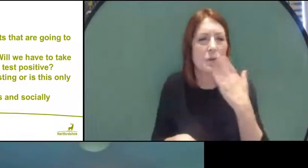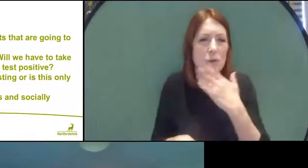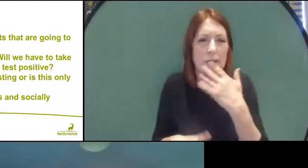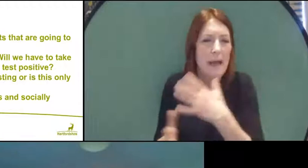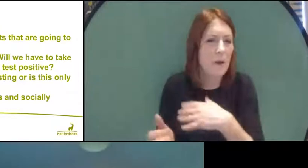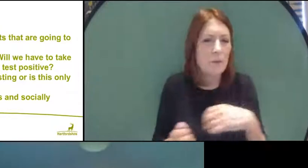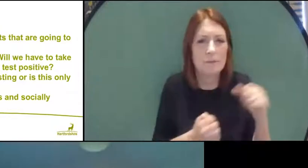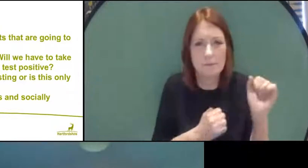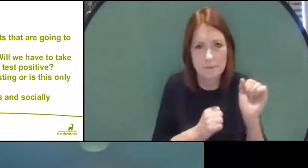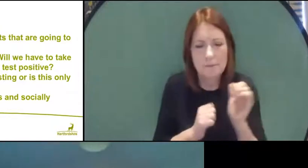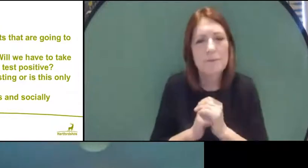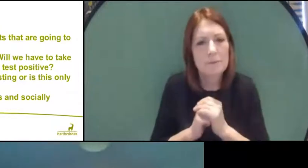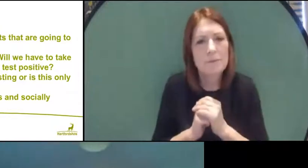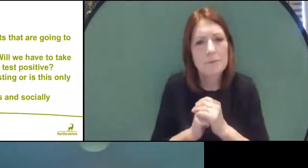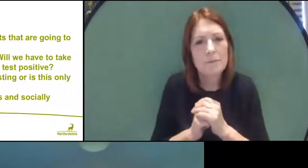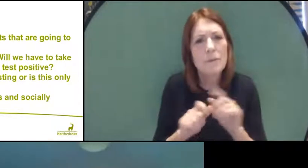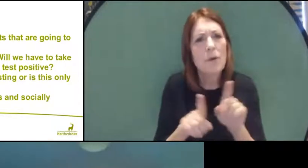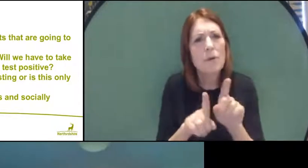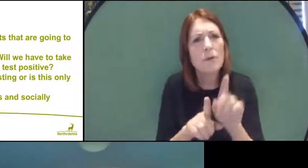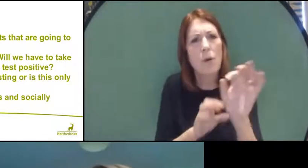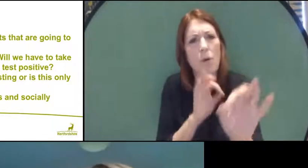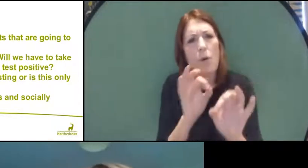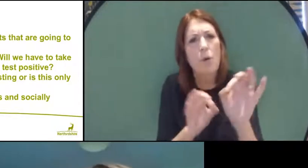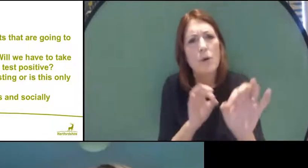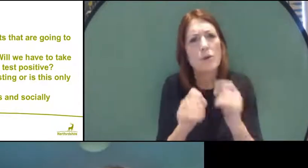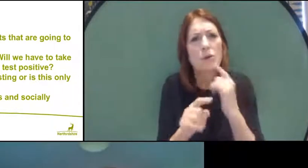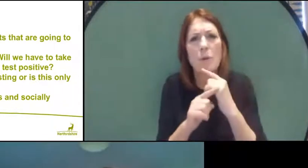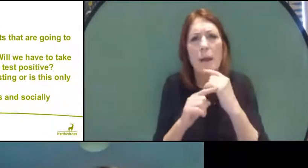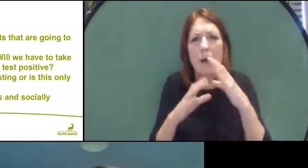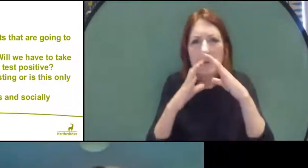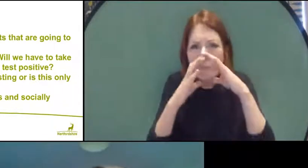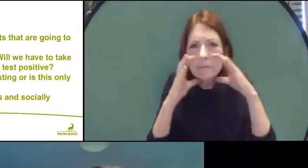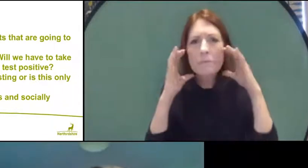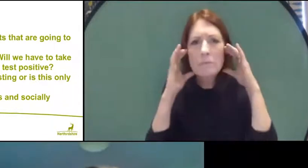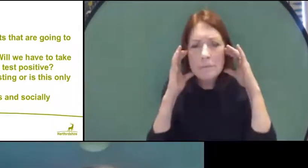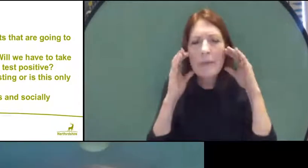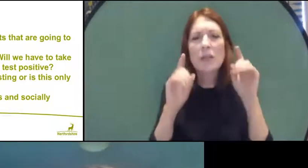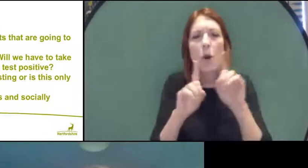The question here is also asking about face coverings and socially distancing and yes